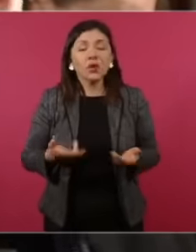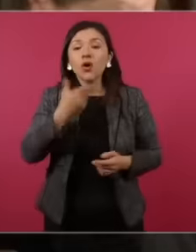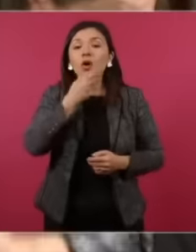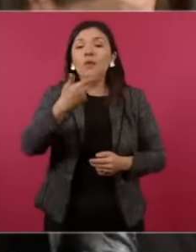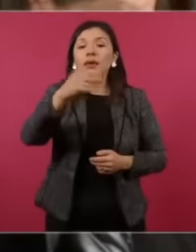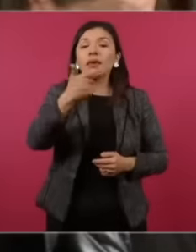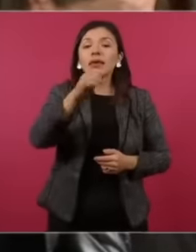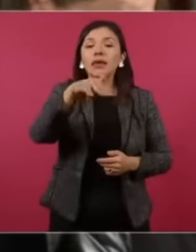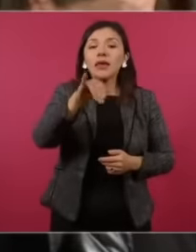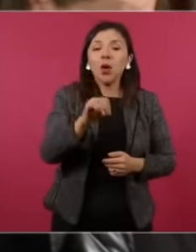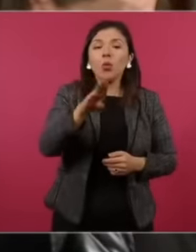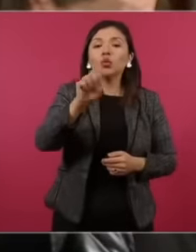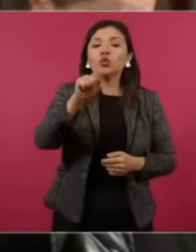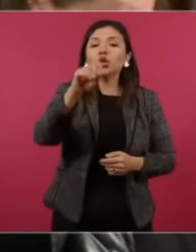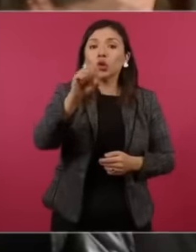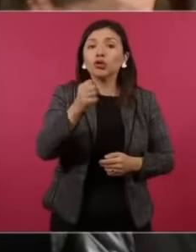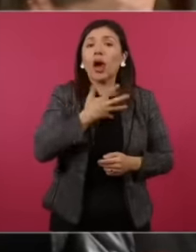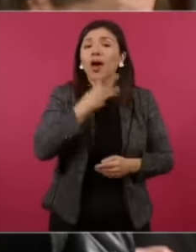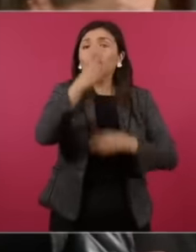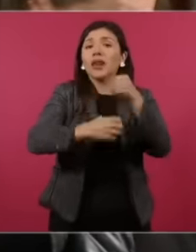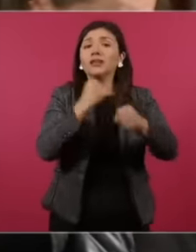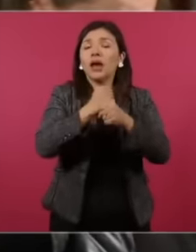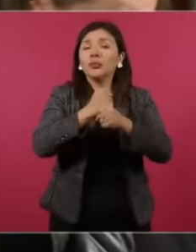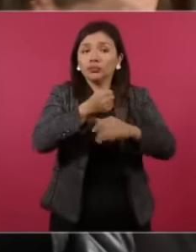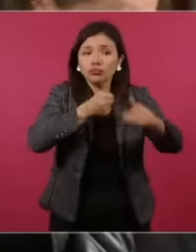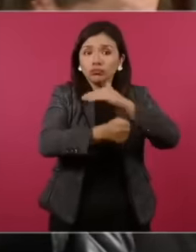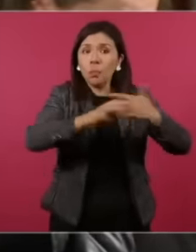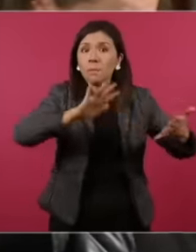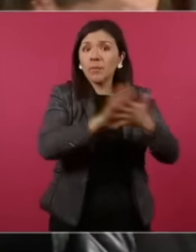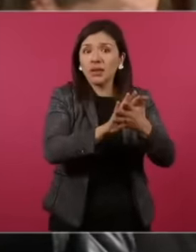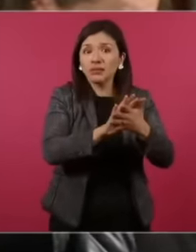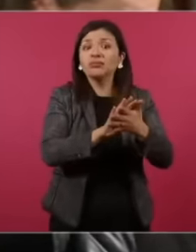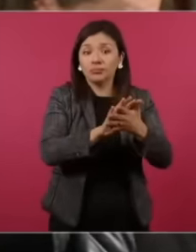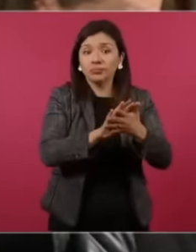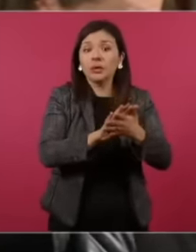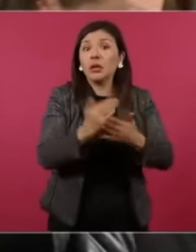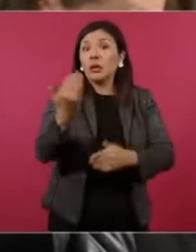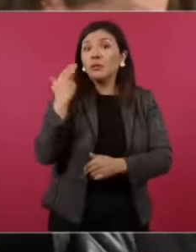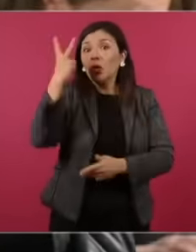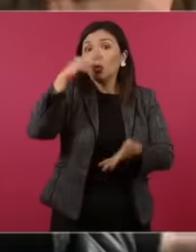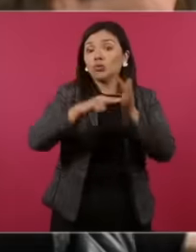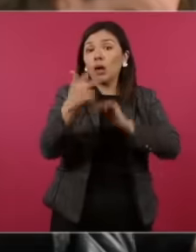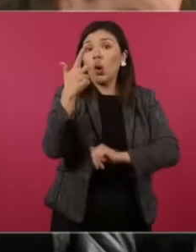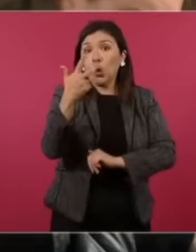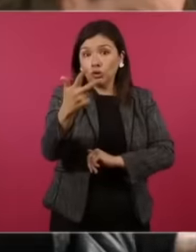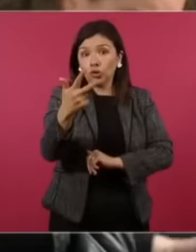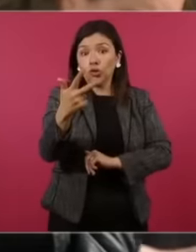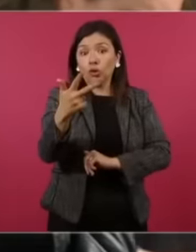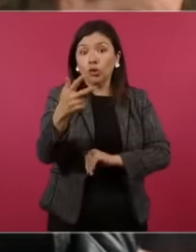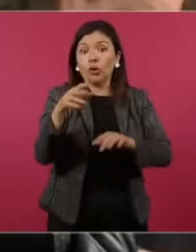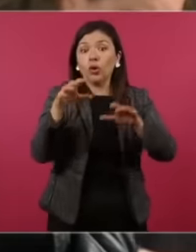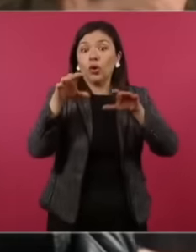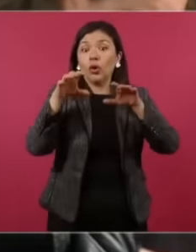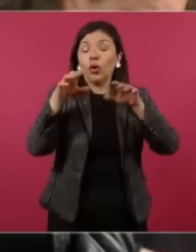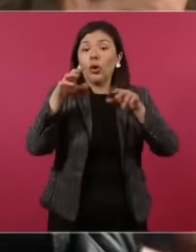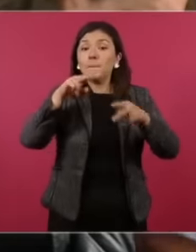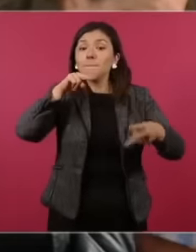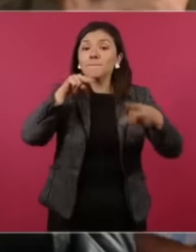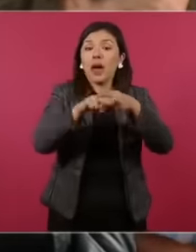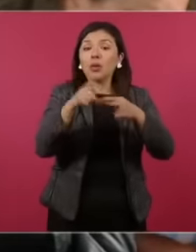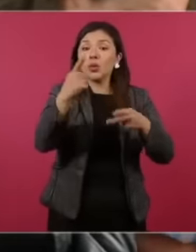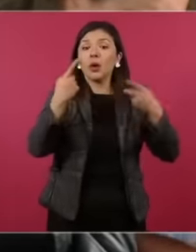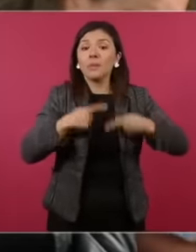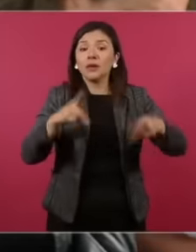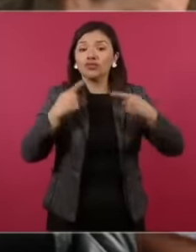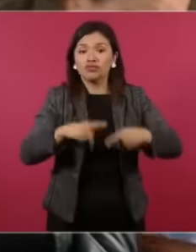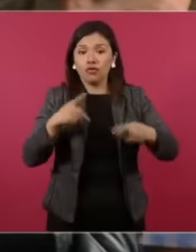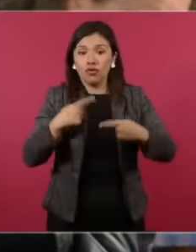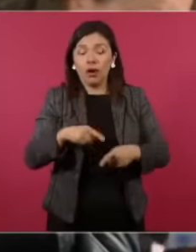Navarro has been in prison for three years they arrested him in 2008 they murdered a person who turned out to be a